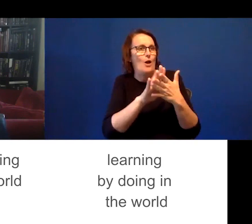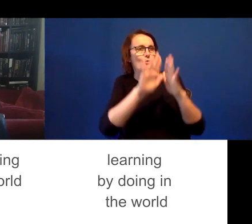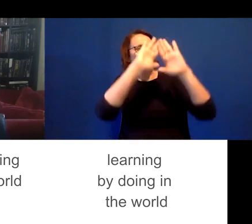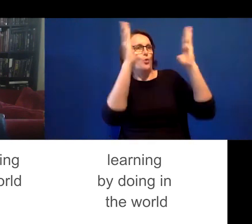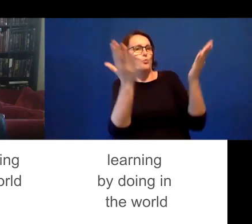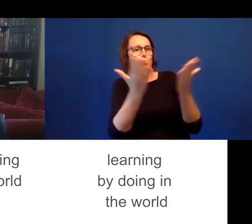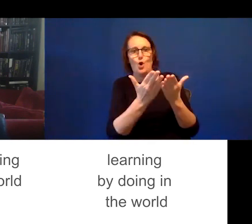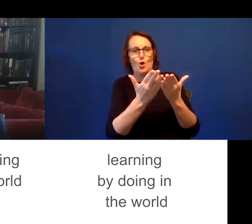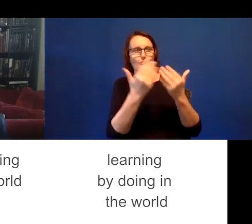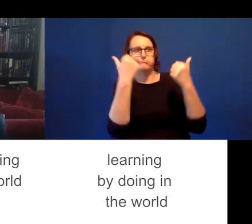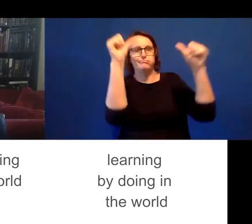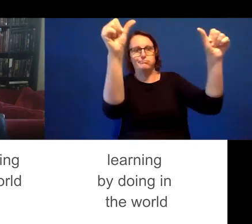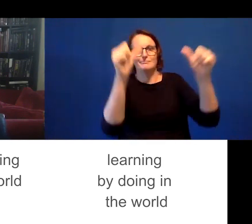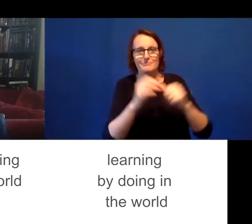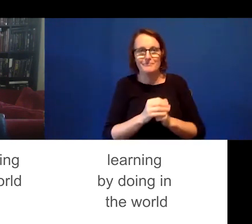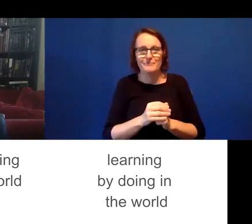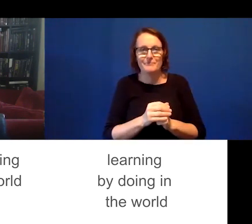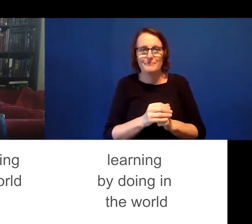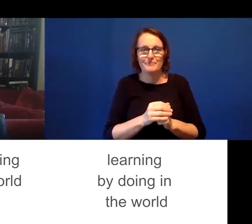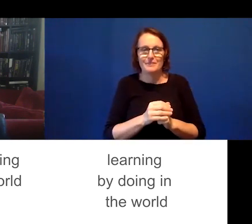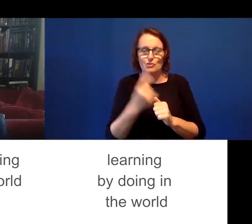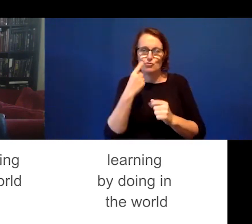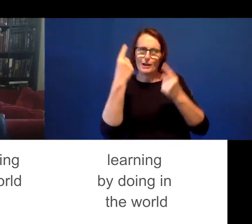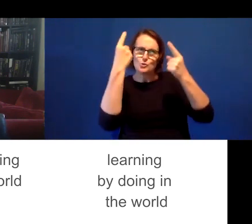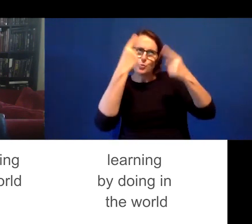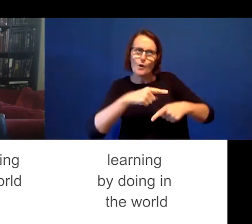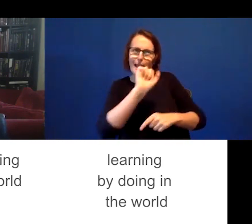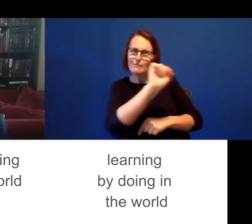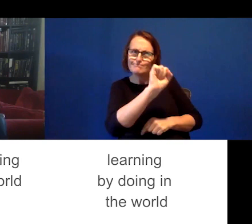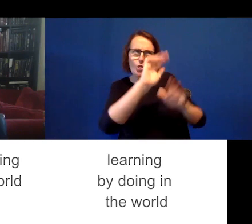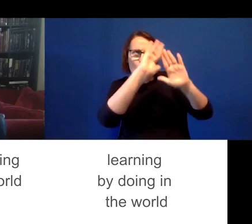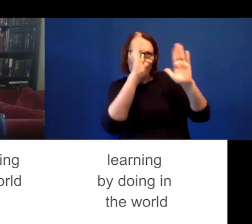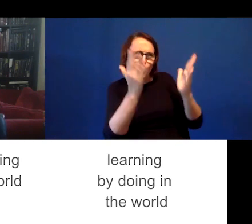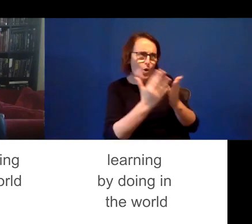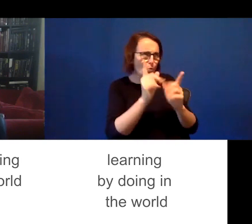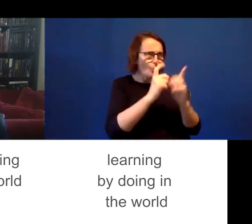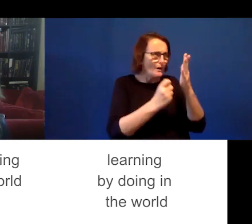Figuring out the system is a pleasure in itself. And something that is needed